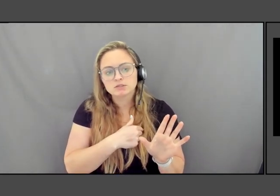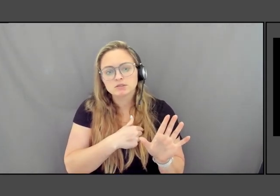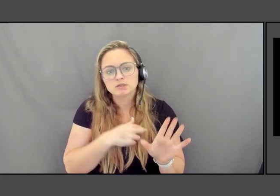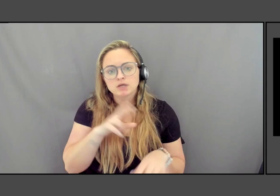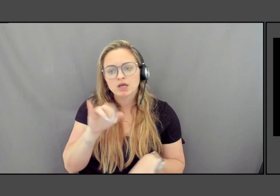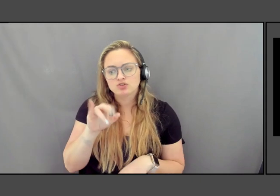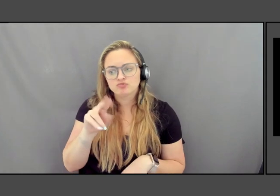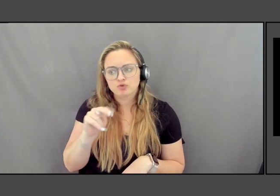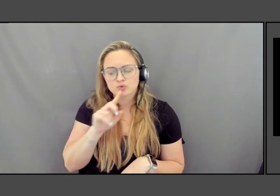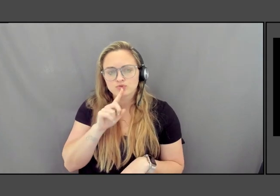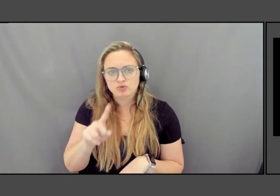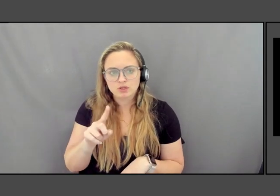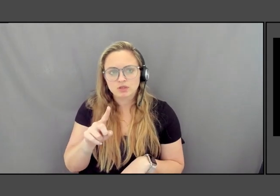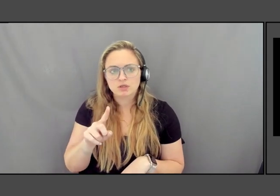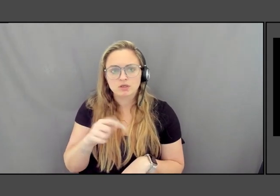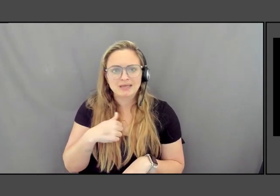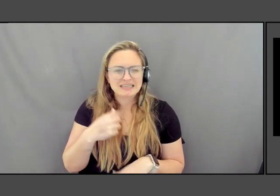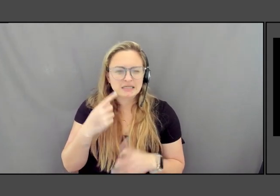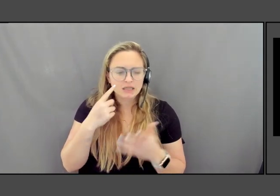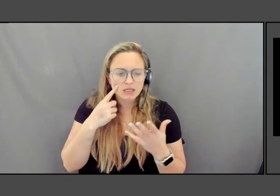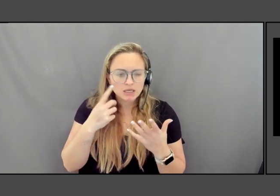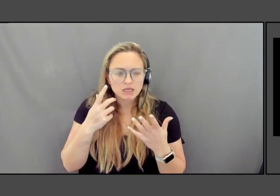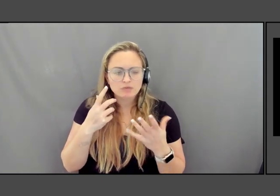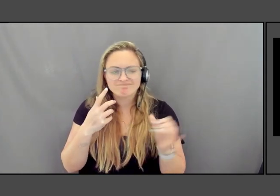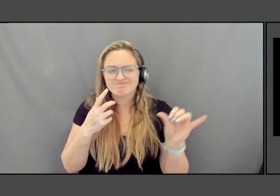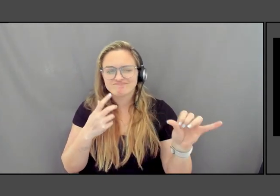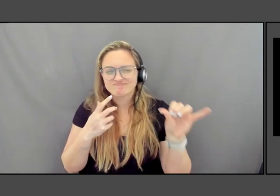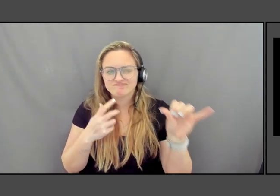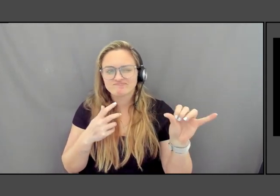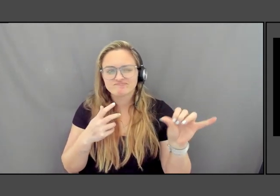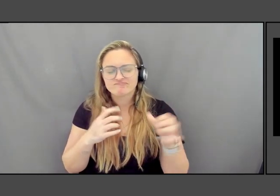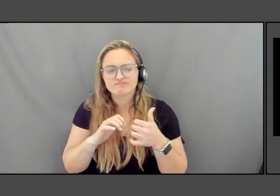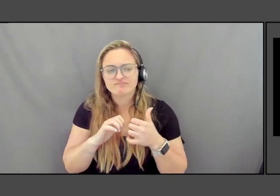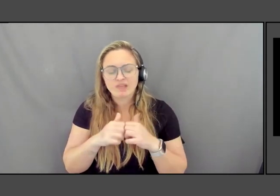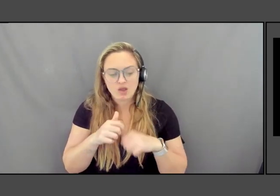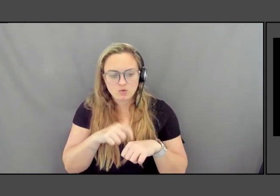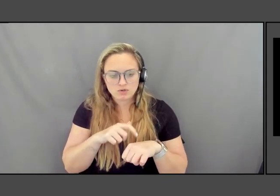And I think, I think how time plays into these works